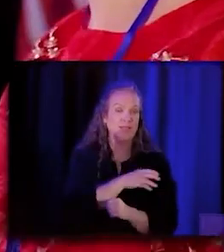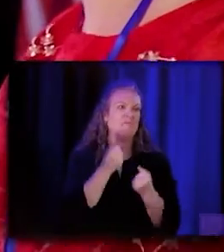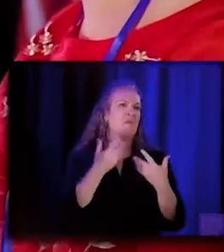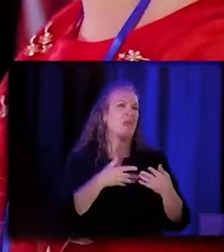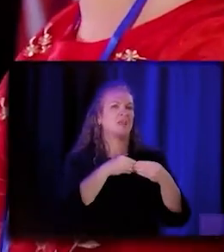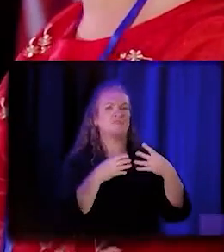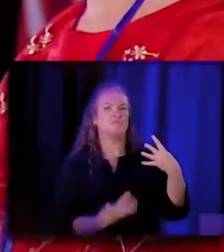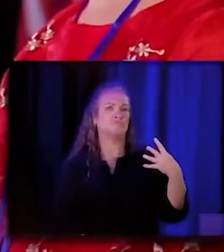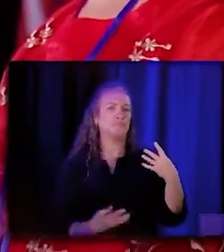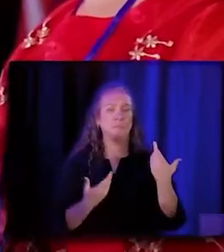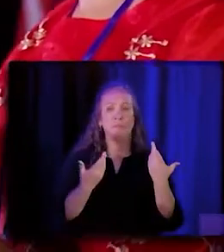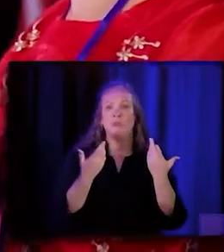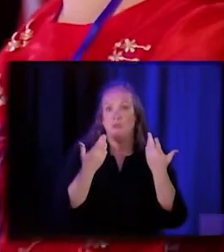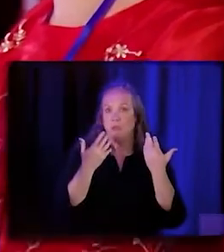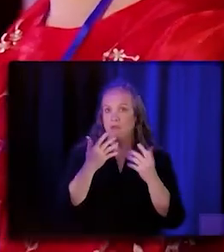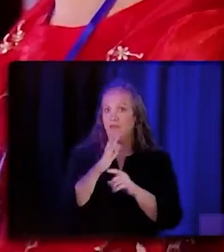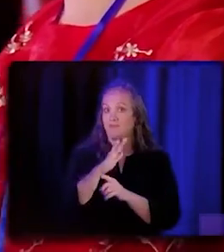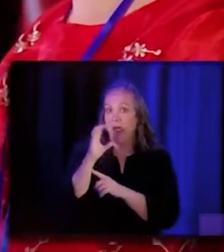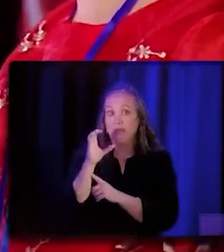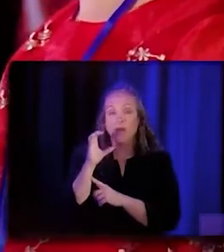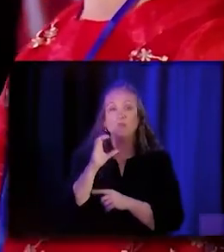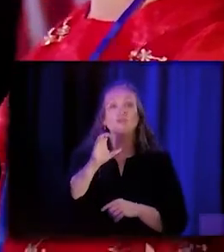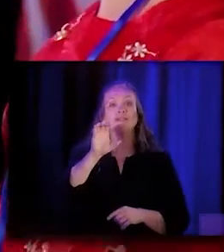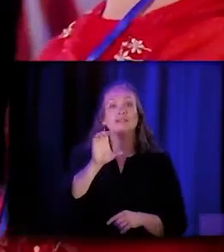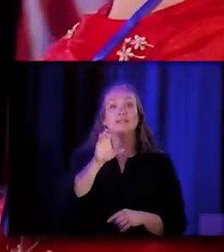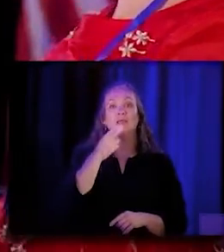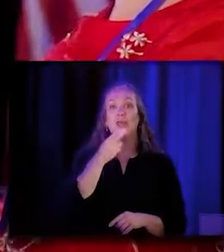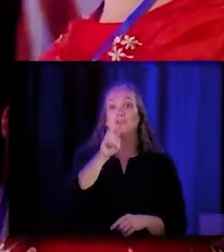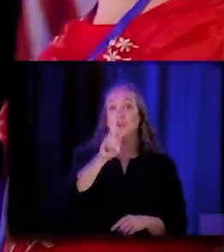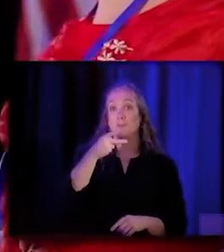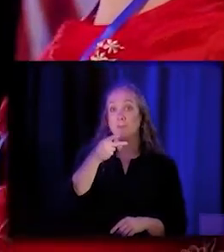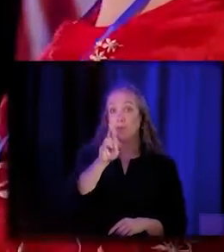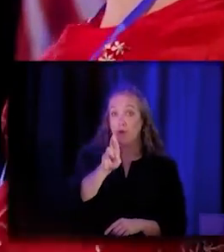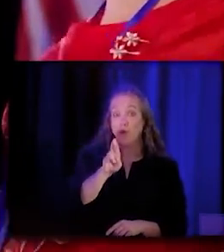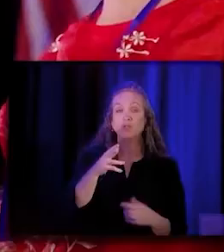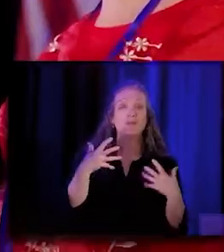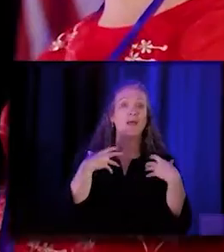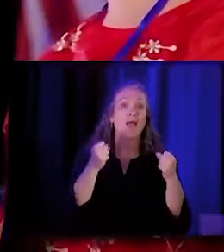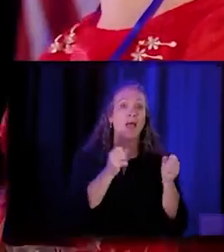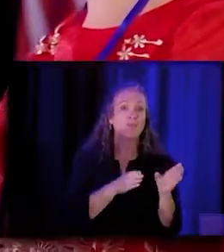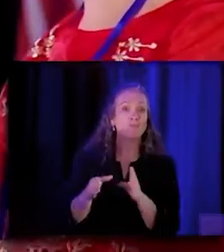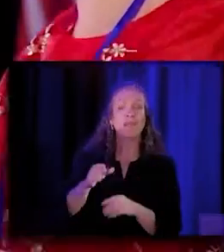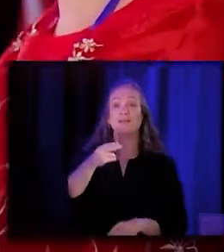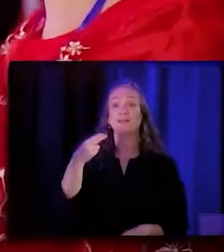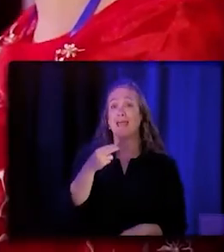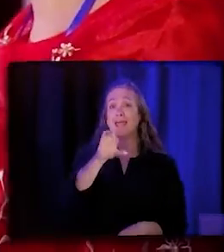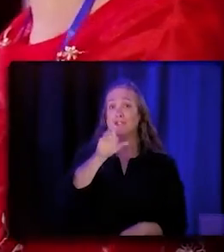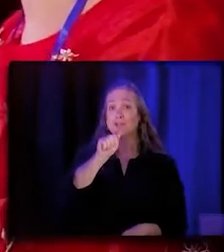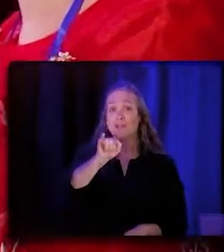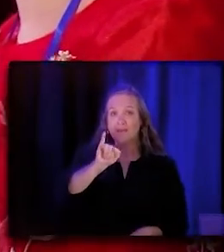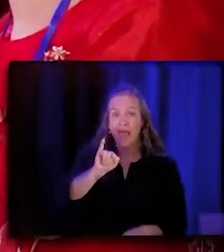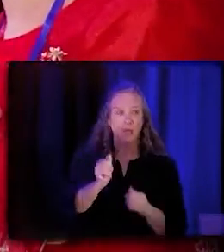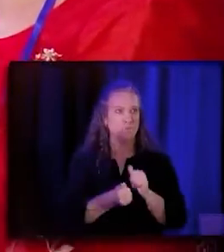500 CHW/P/Rs, you know, health plans, you know, HCAI, most folks in the room, quite honestly,